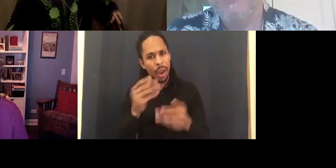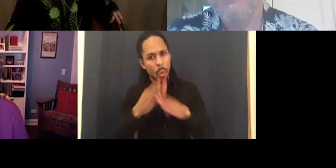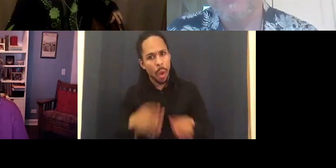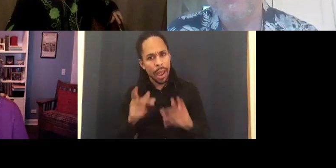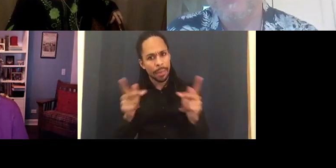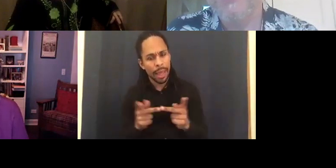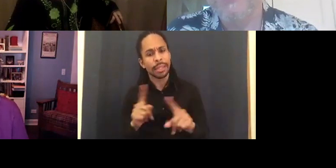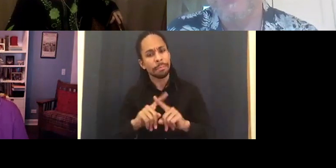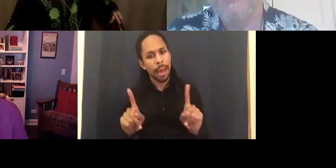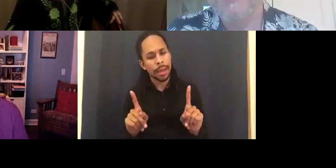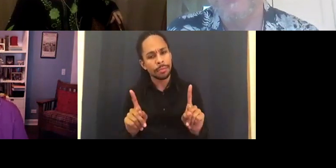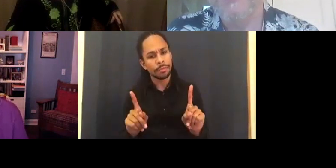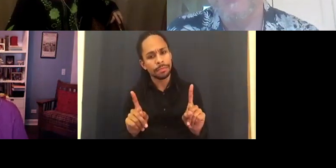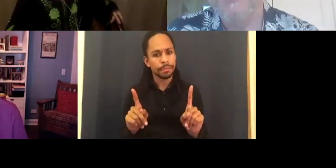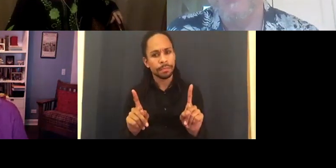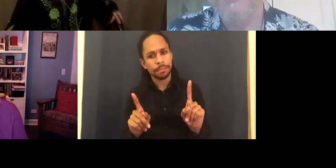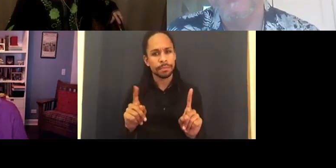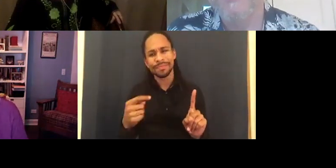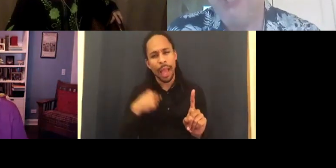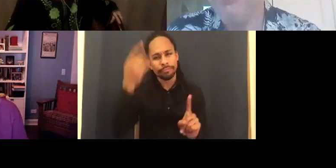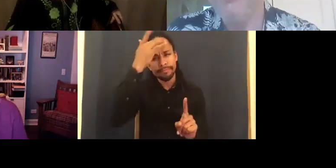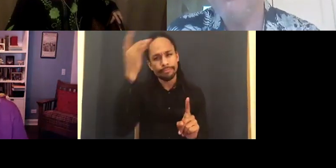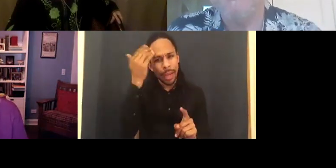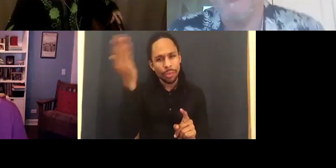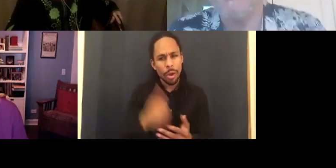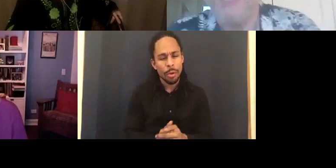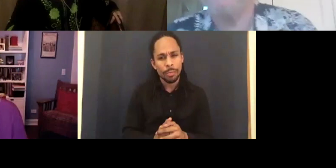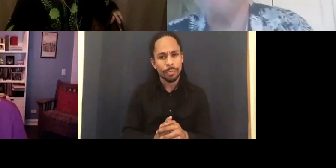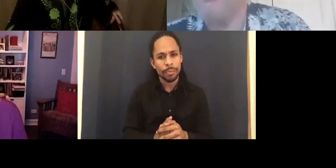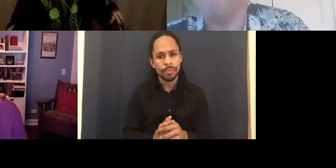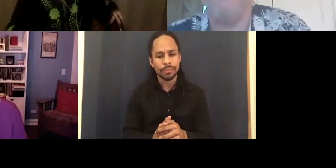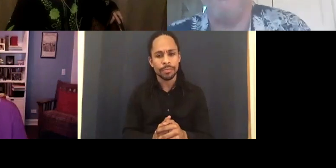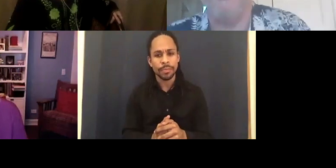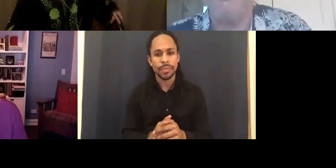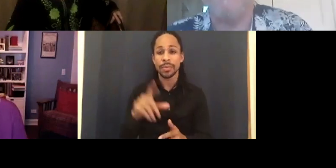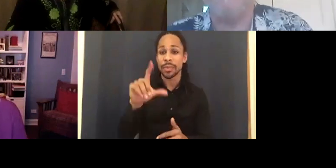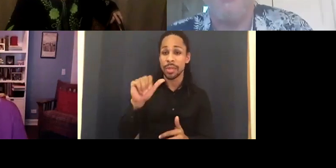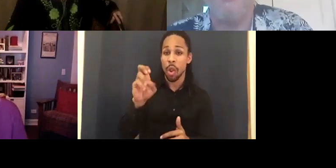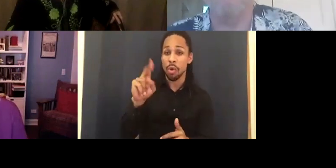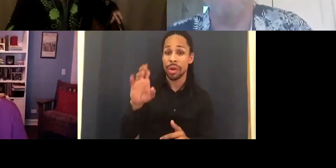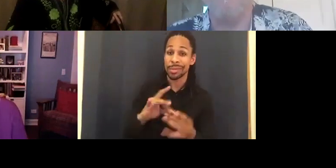Okay. That tells you how difficult it is.